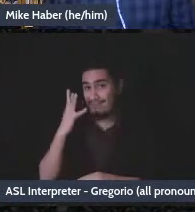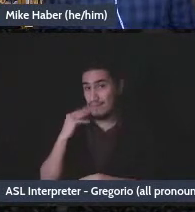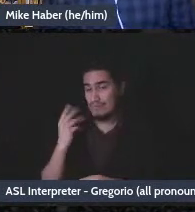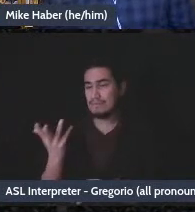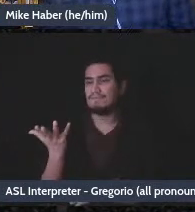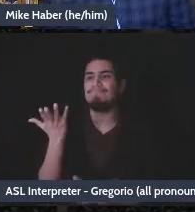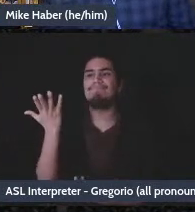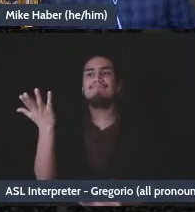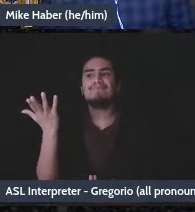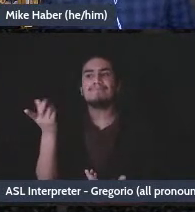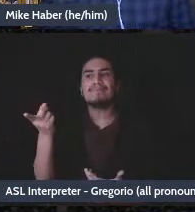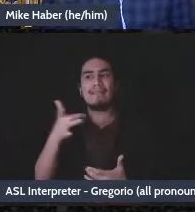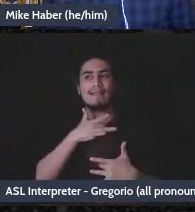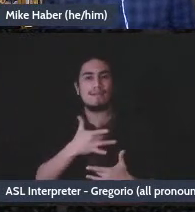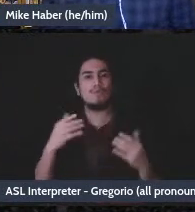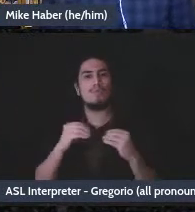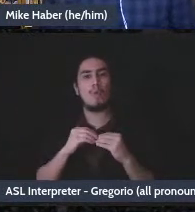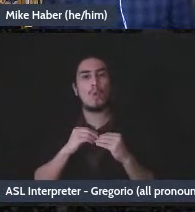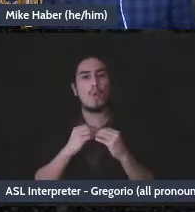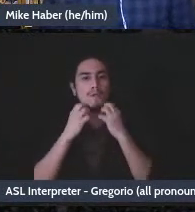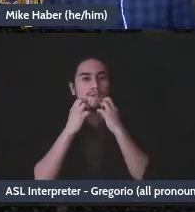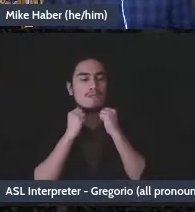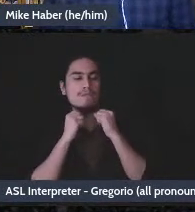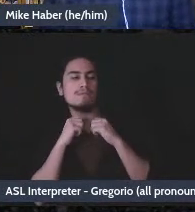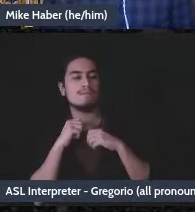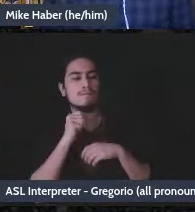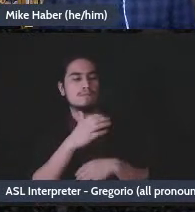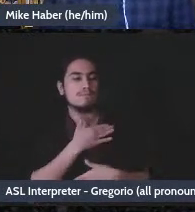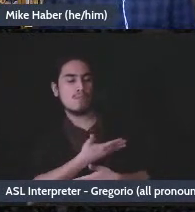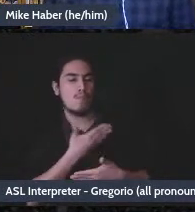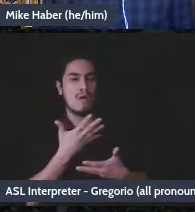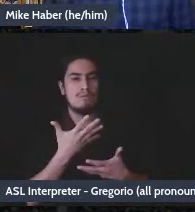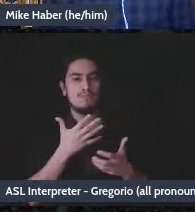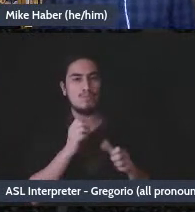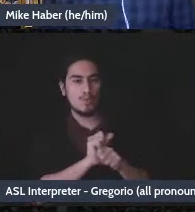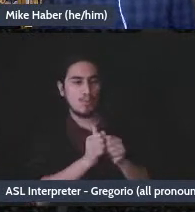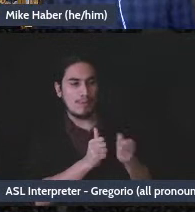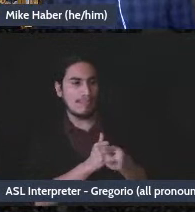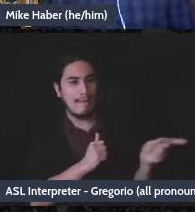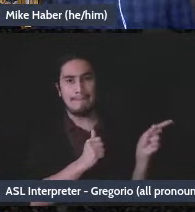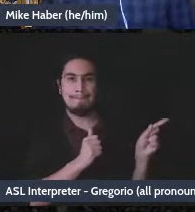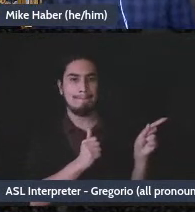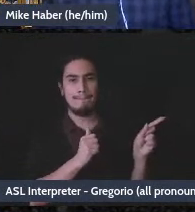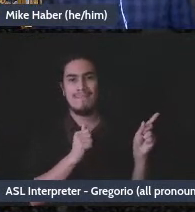conservative and unwilling to work with groups that have, you know, political missions.